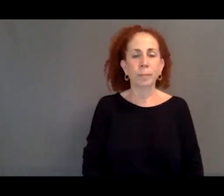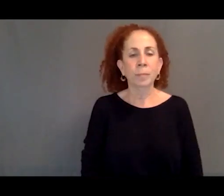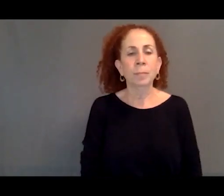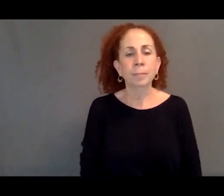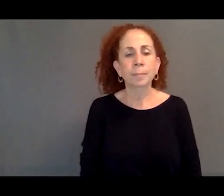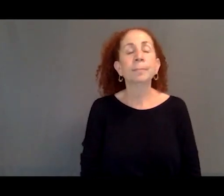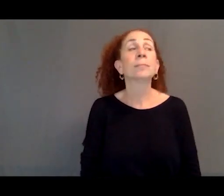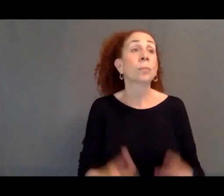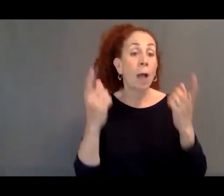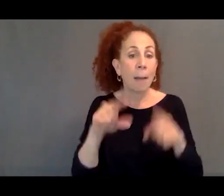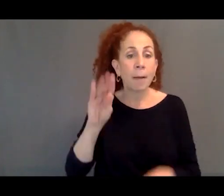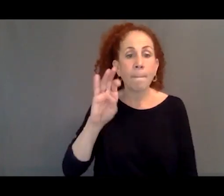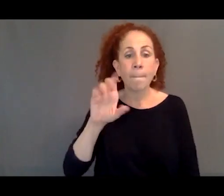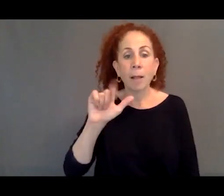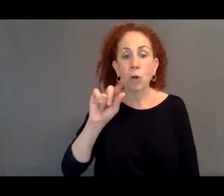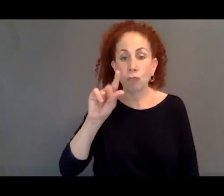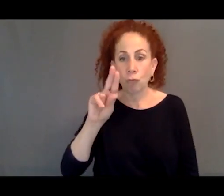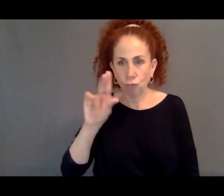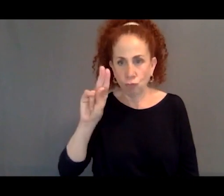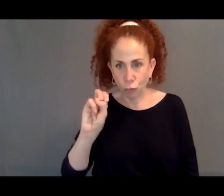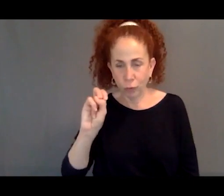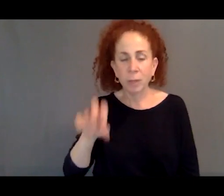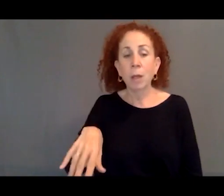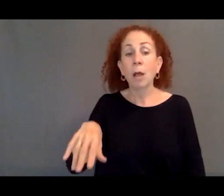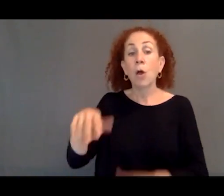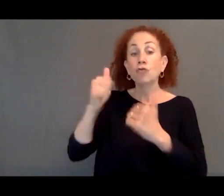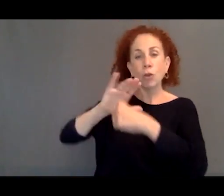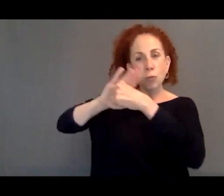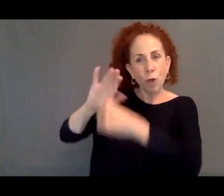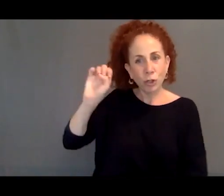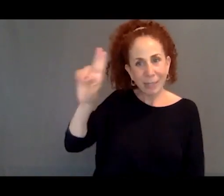Belarus was seeking to put pressure on the EU